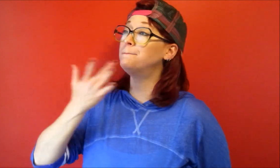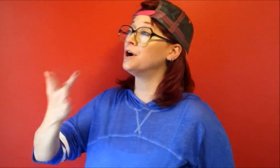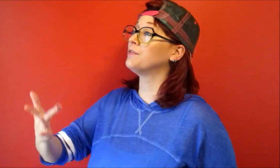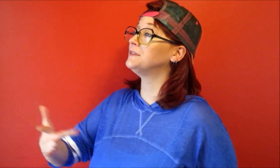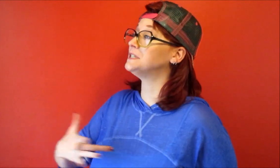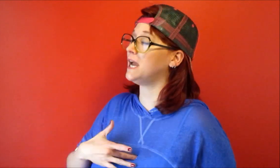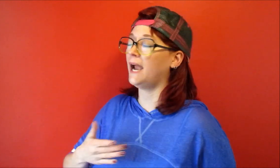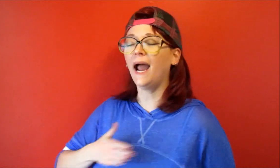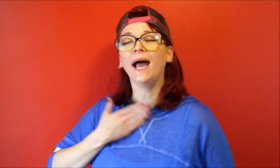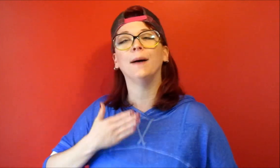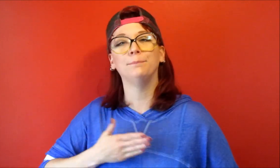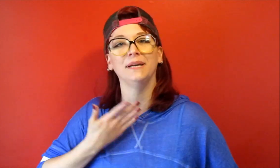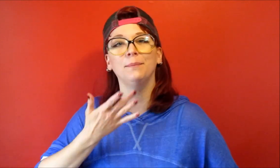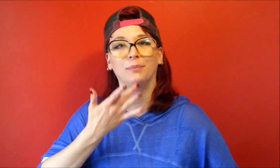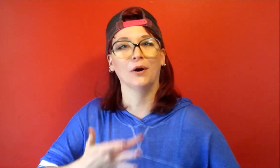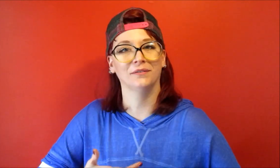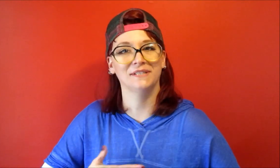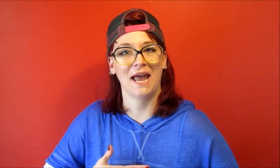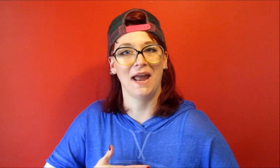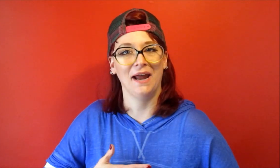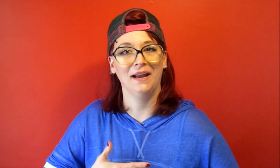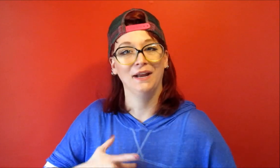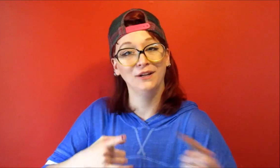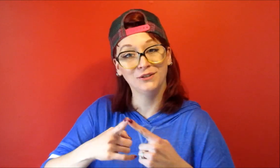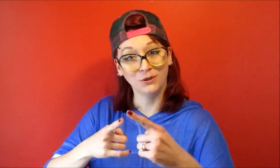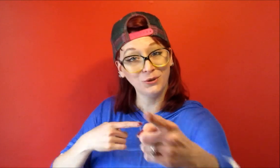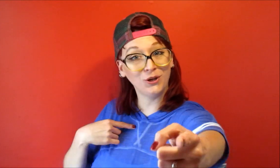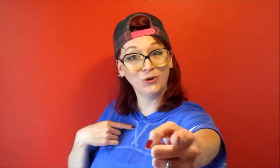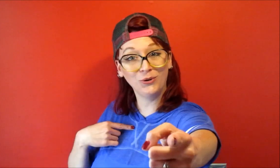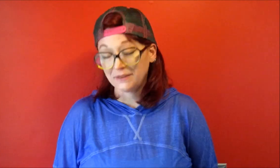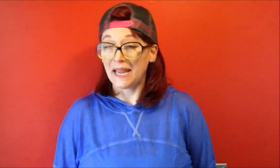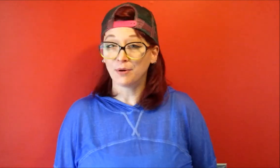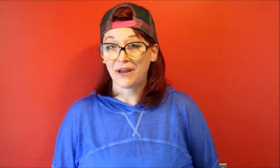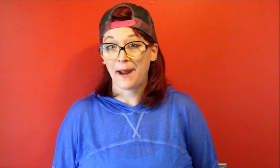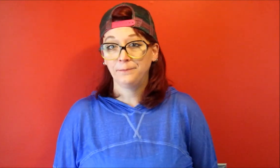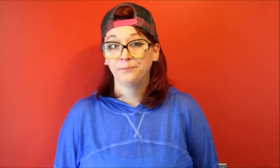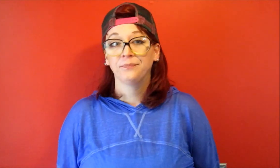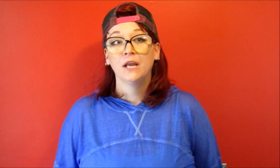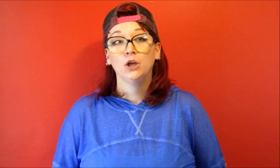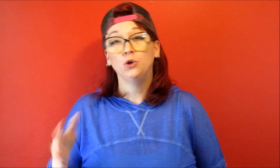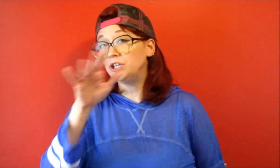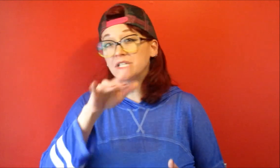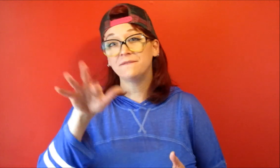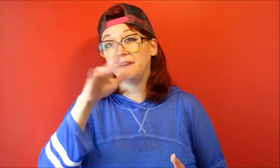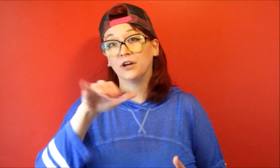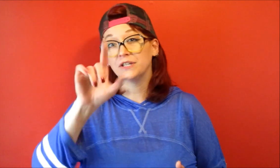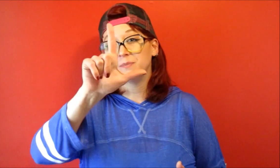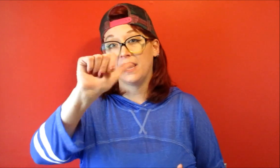happy birthday to you Labor Day you would just fingerspell